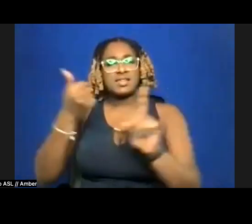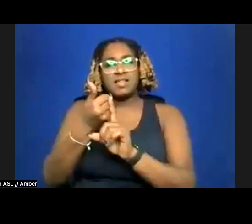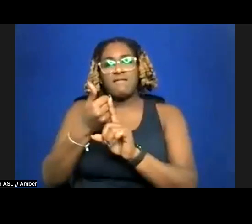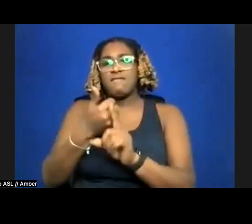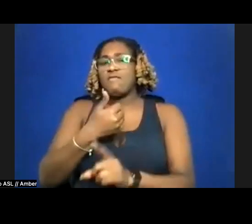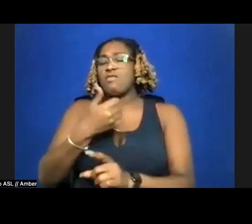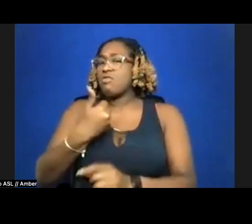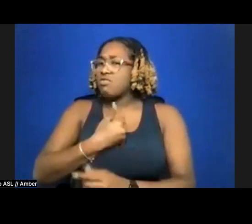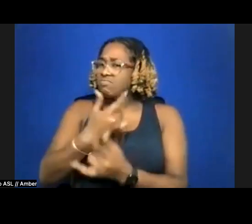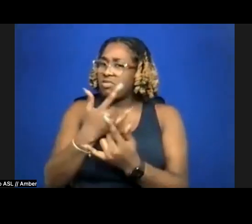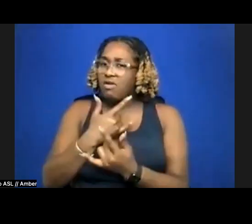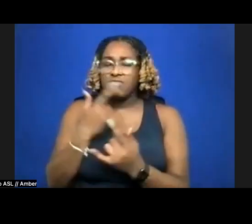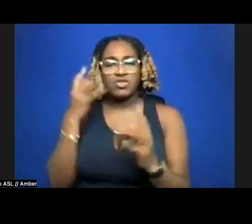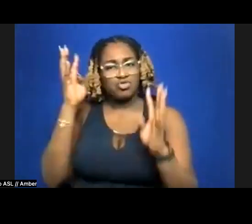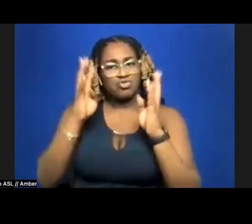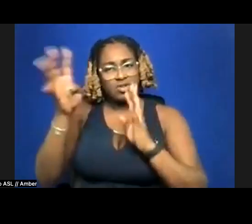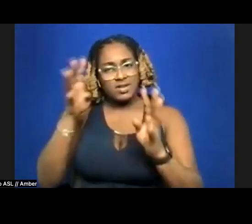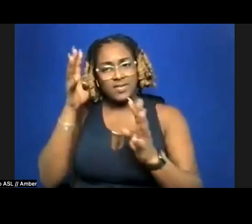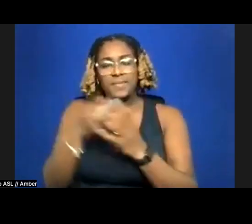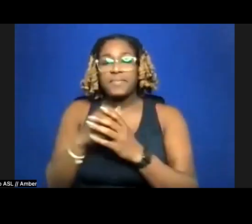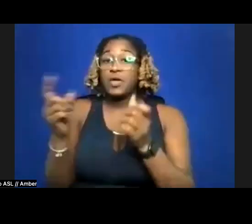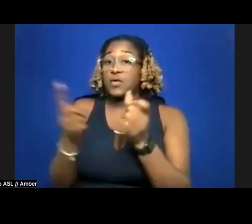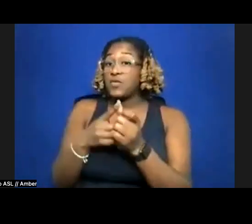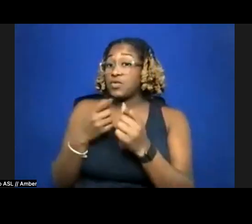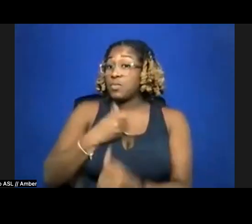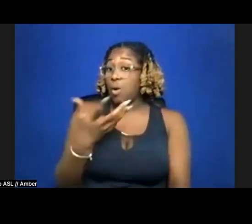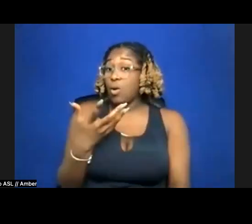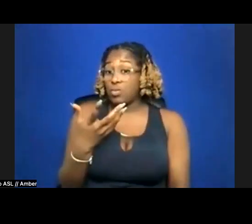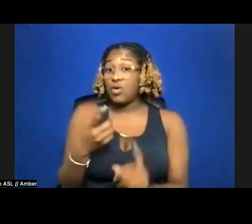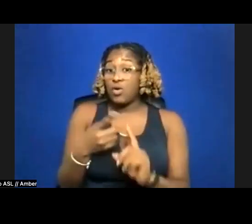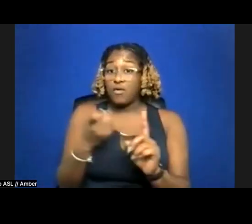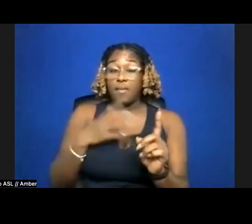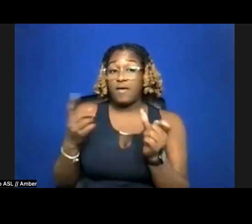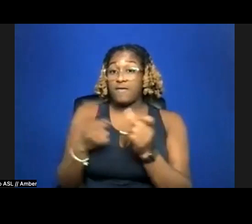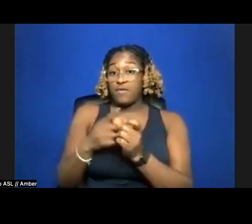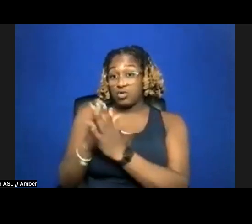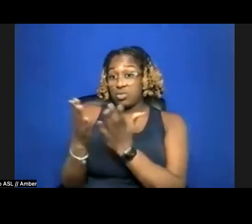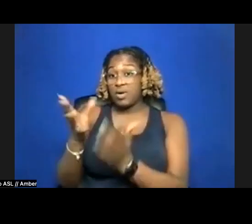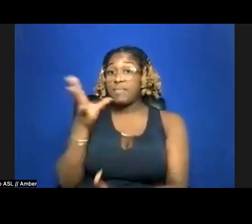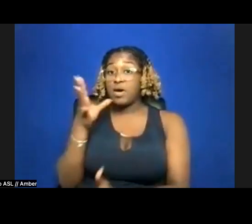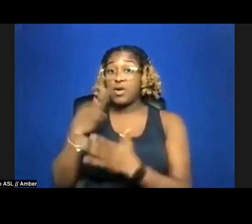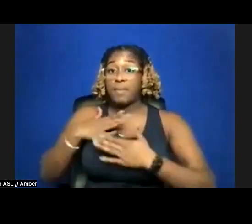The first poem that I'm going to read tonight is actually from my debut book Mother Body, and it's called Stripping.